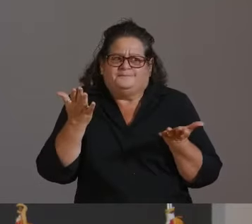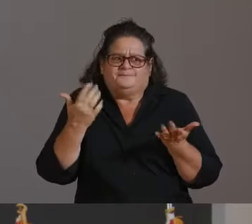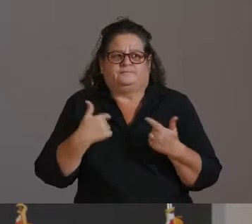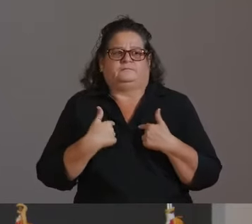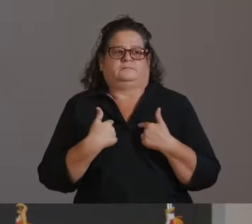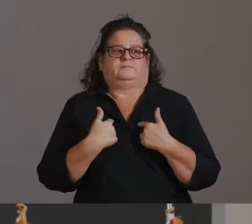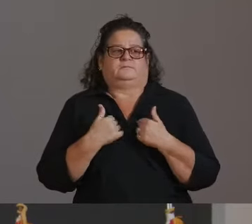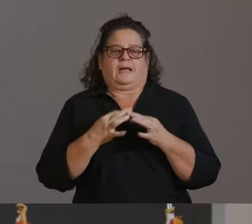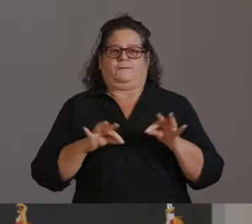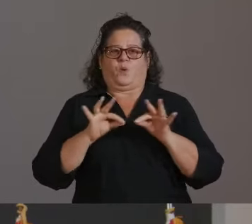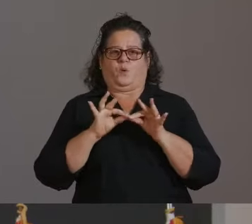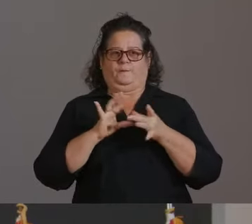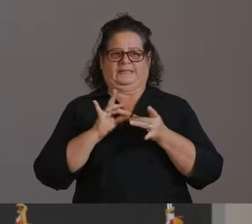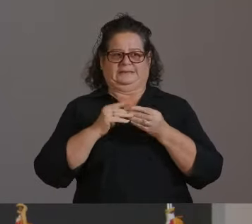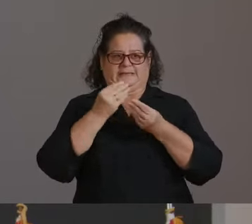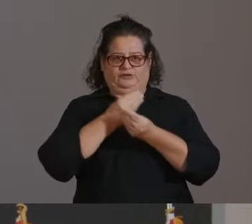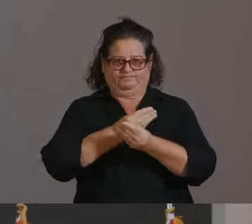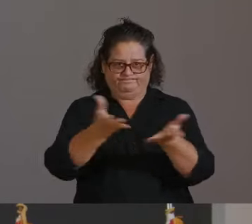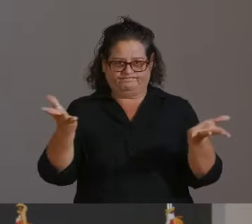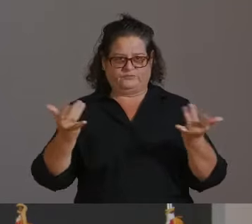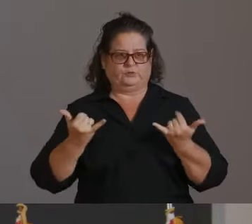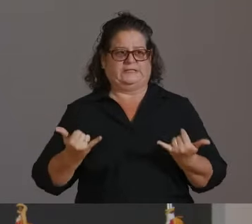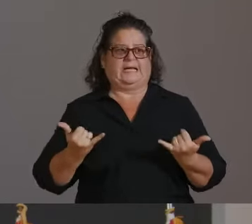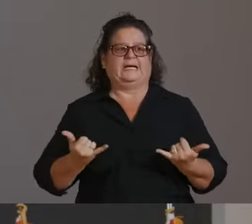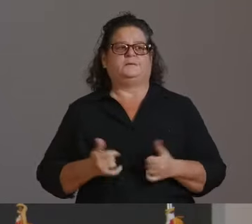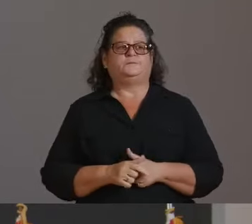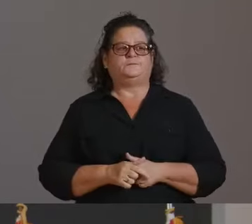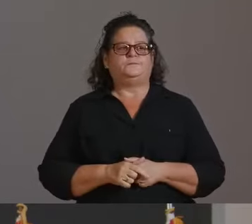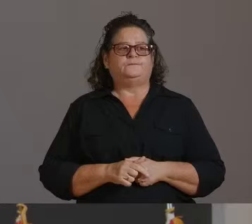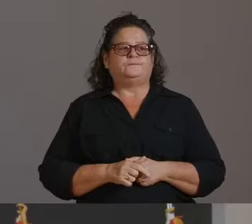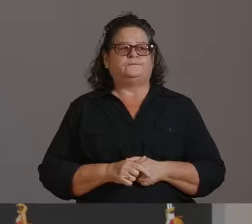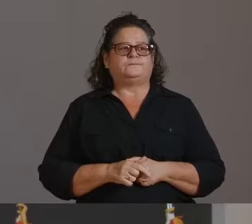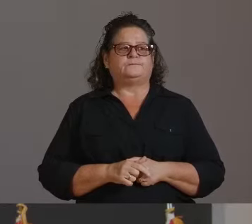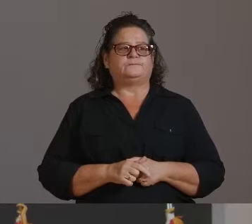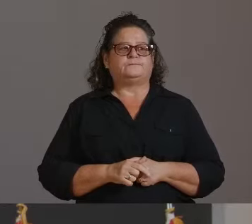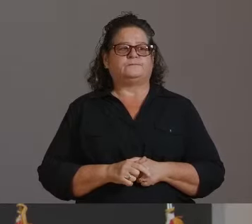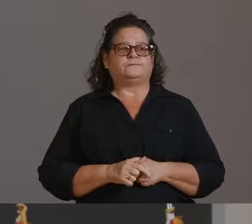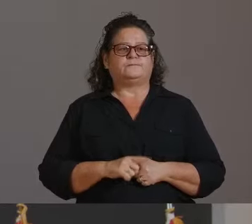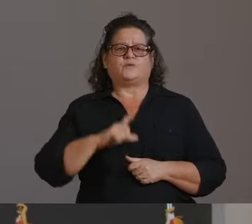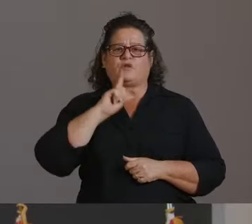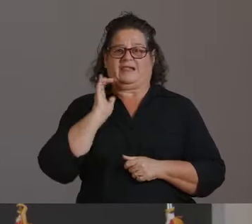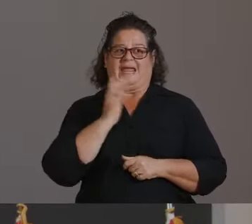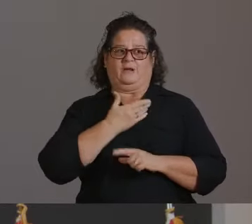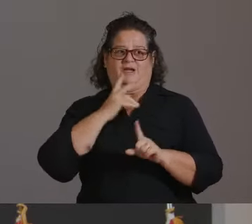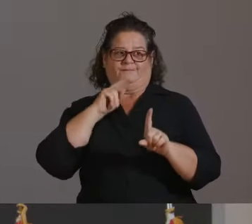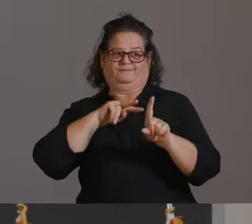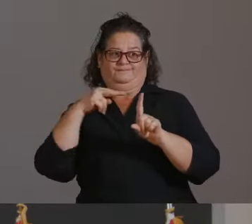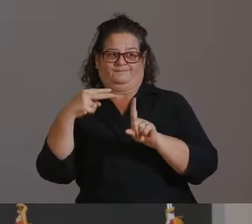YOU TODAY FROM OUR PERSPECTIVE HERE AT VALLEYWISE HEALTH AND ALSO OUR THANKS TO THE GOVERNOR